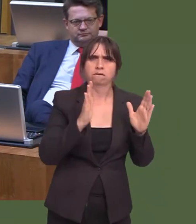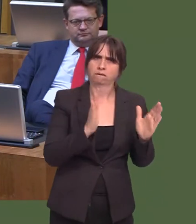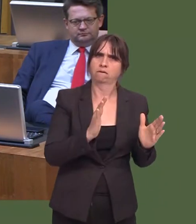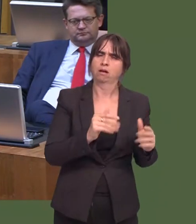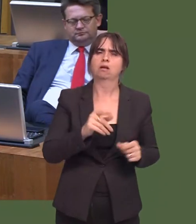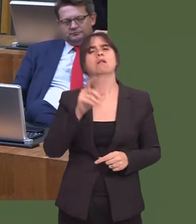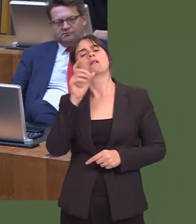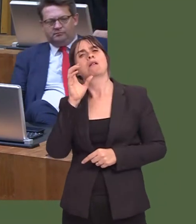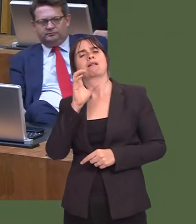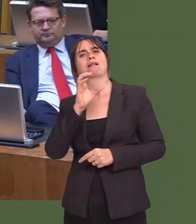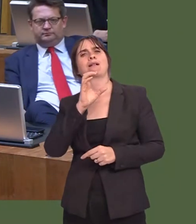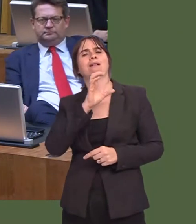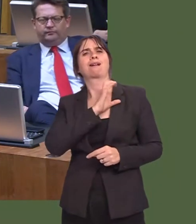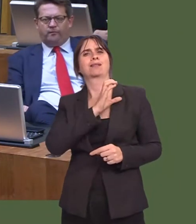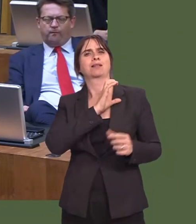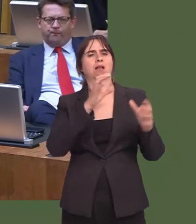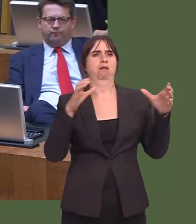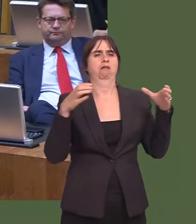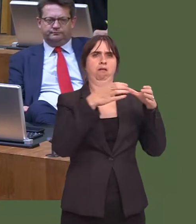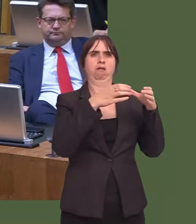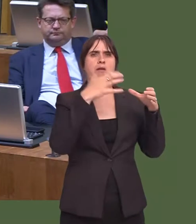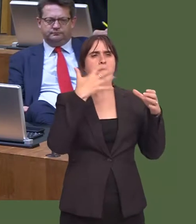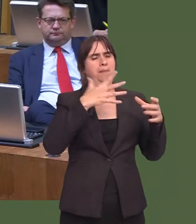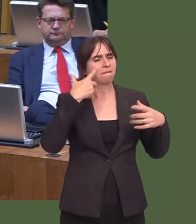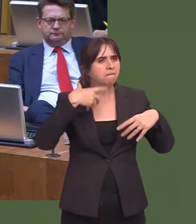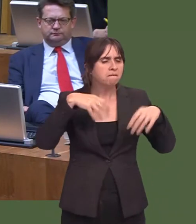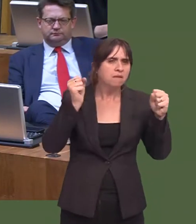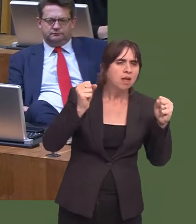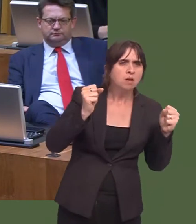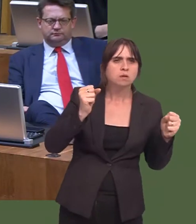of the cancer delivery plan, has identified the key worker role as a priority.